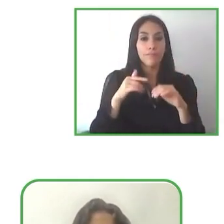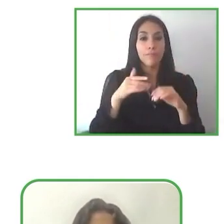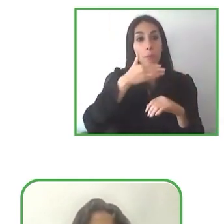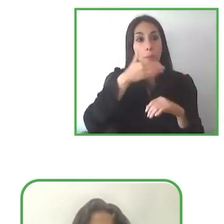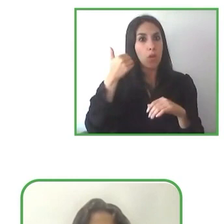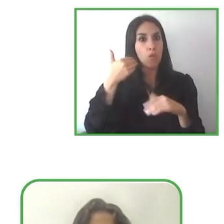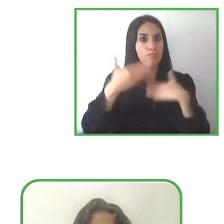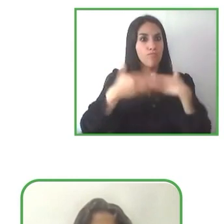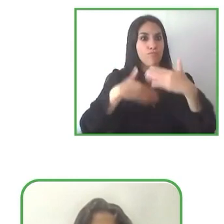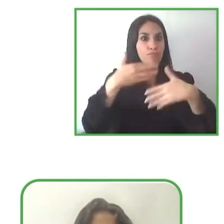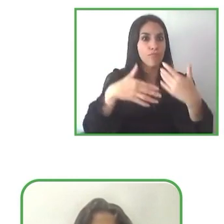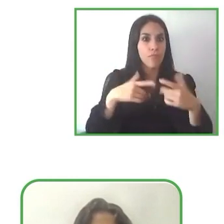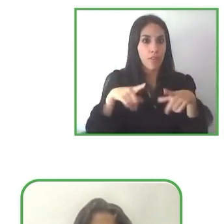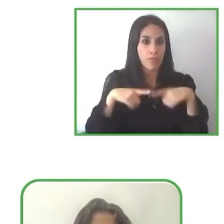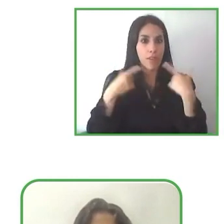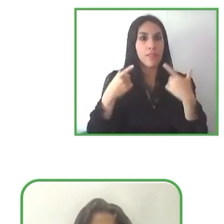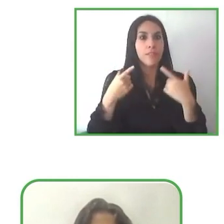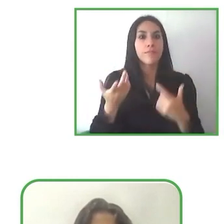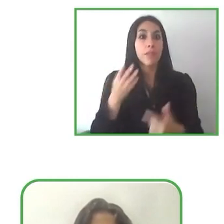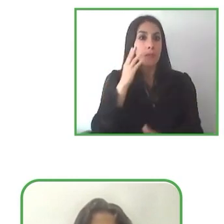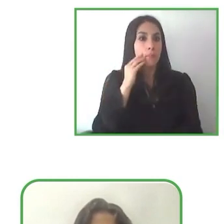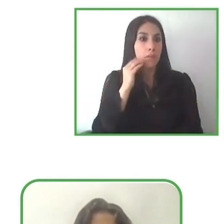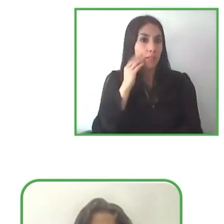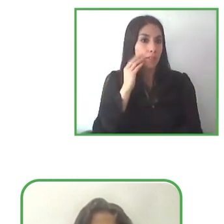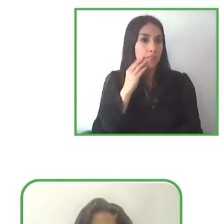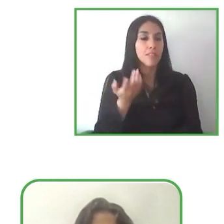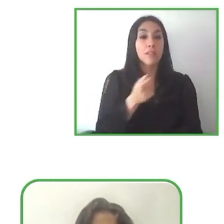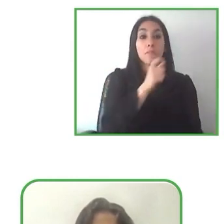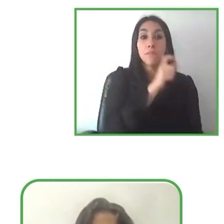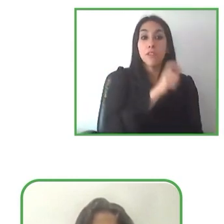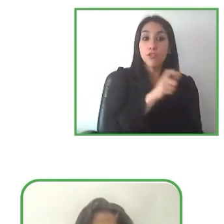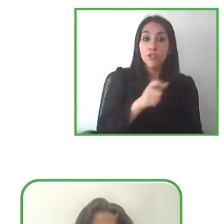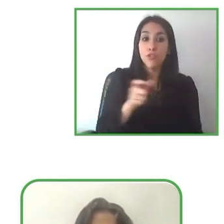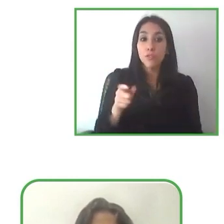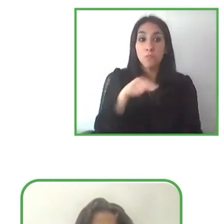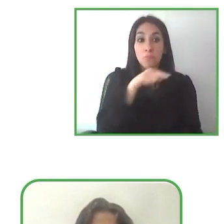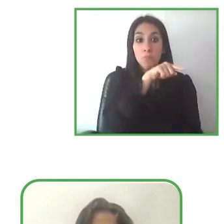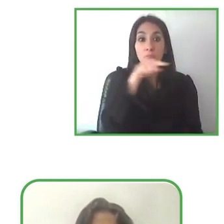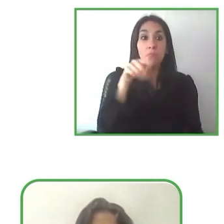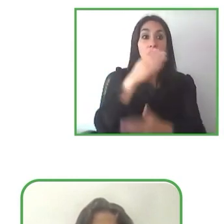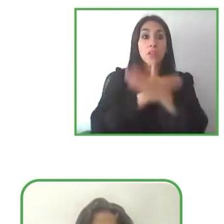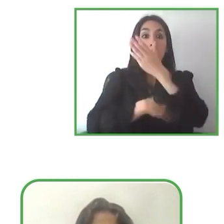and the experience of people with disability in tourism,